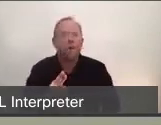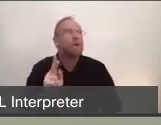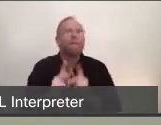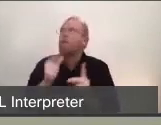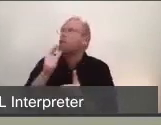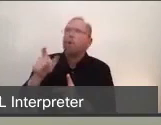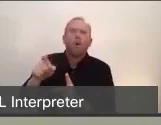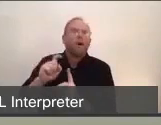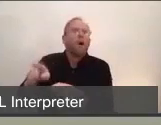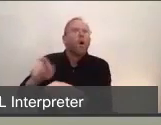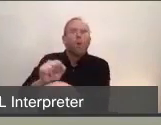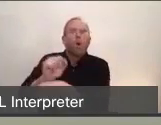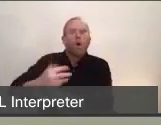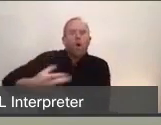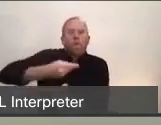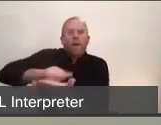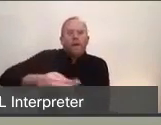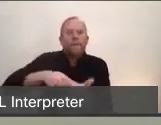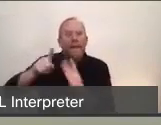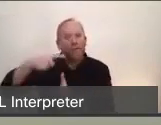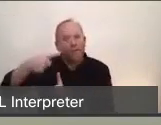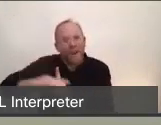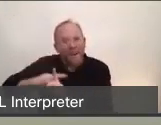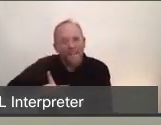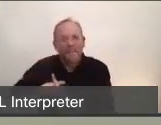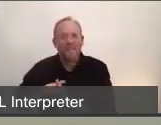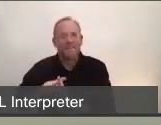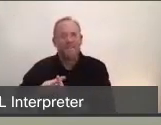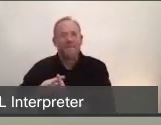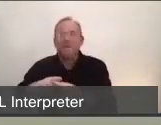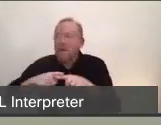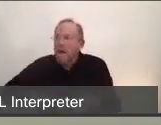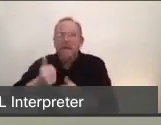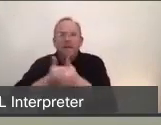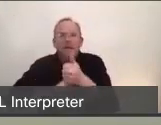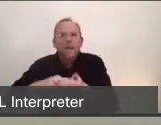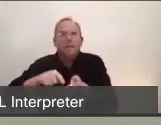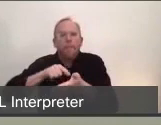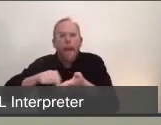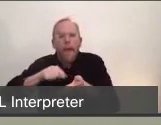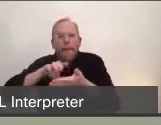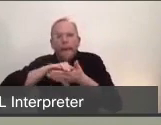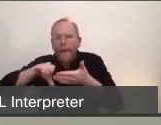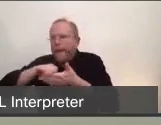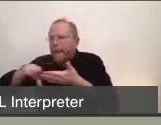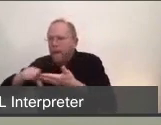And we know the terrible impacts it's having on our community to extend shelter-in-place. We are again planning